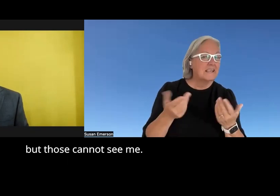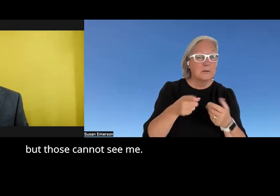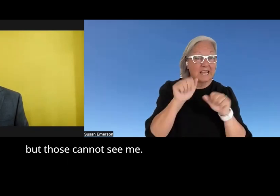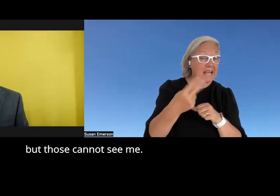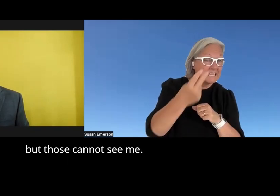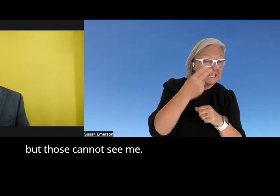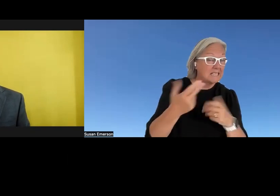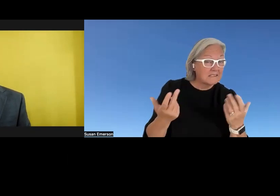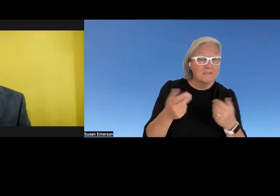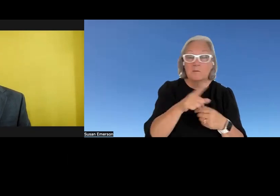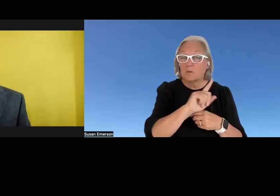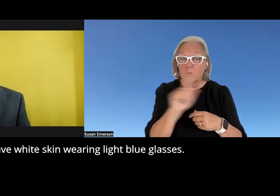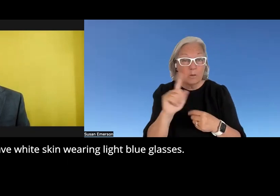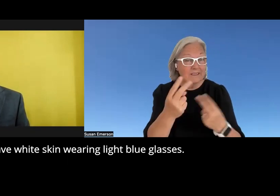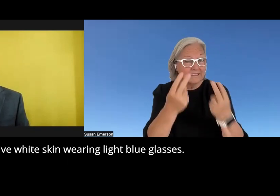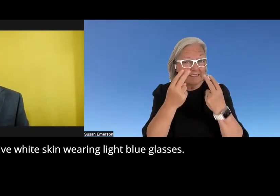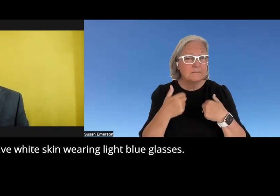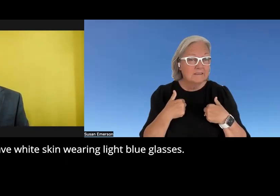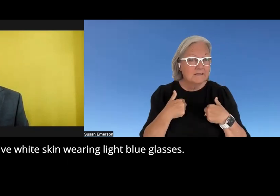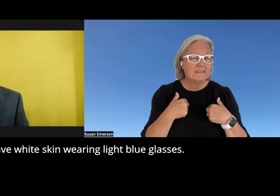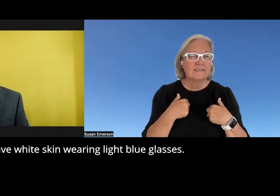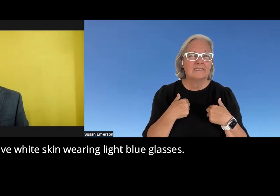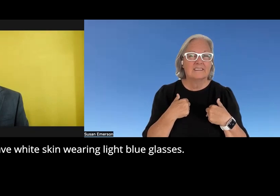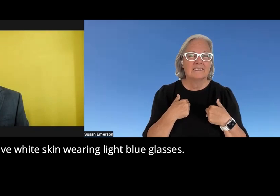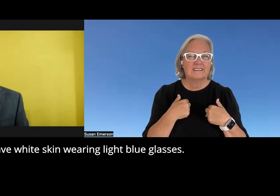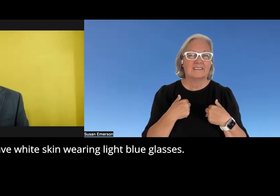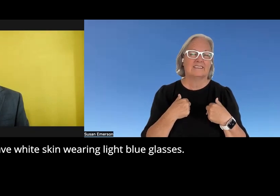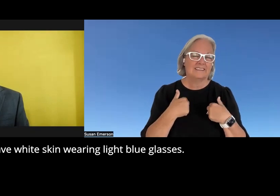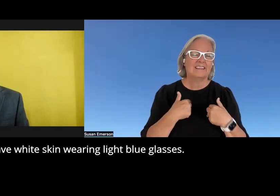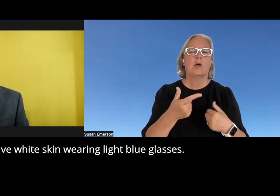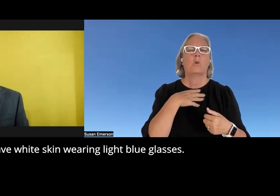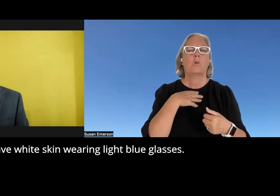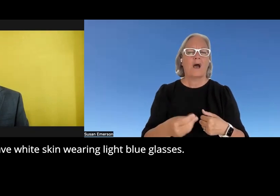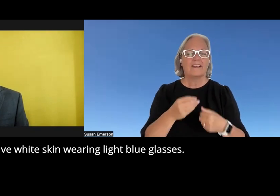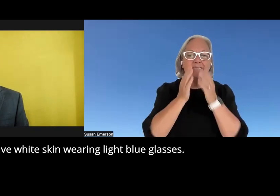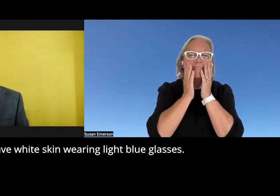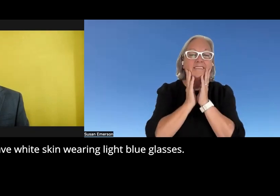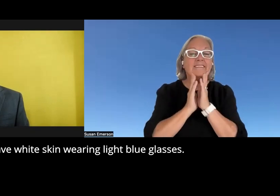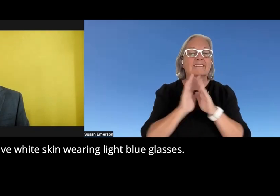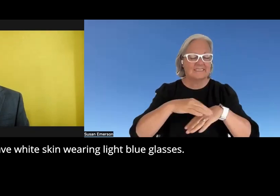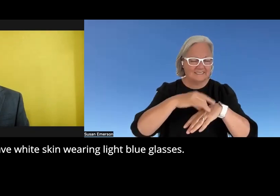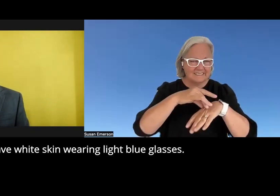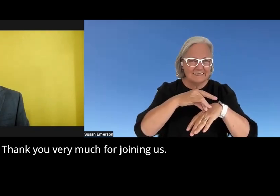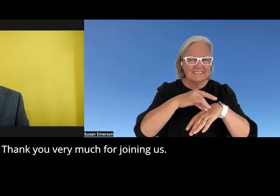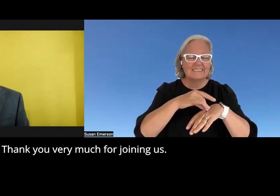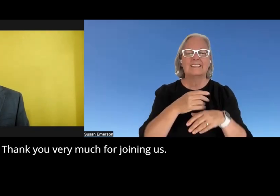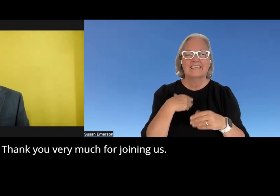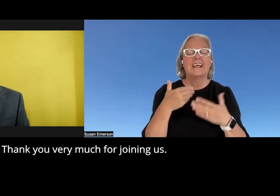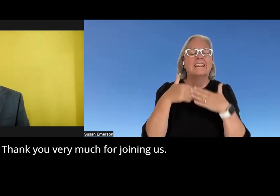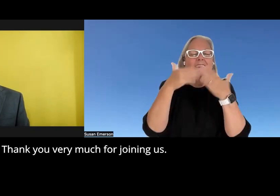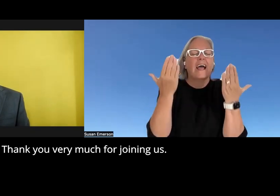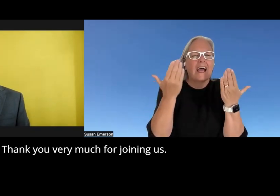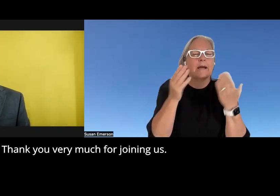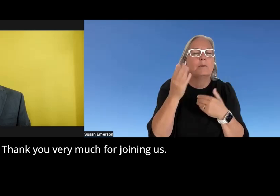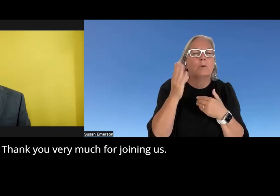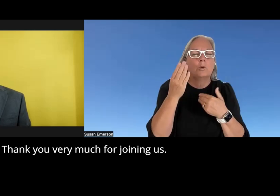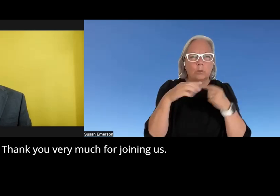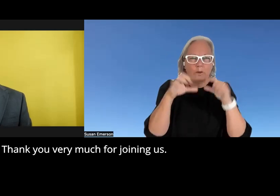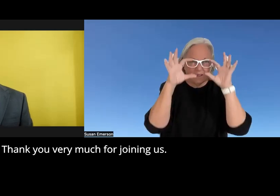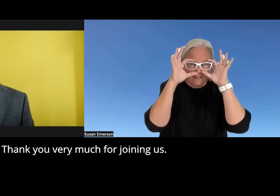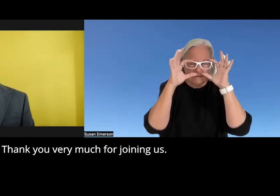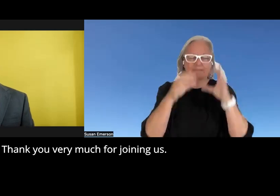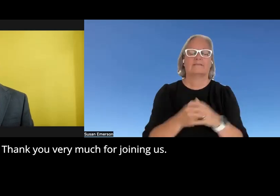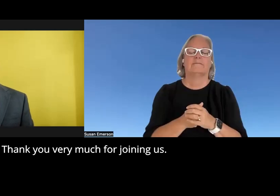cannot see me um I uh white skin wearing U light blue H glasses um thank you very much